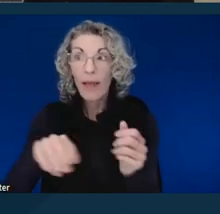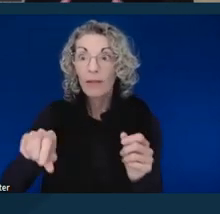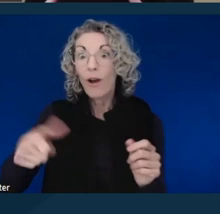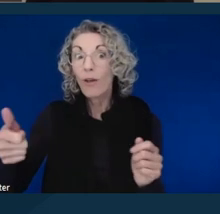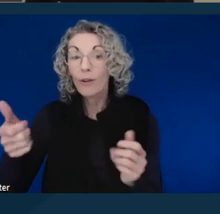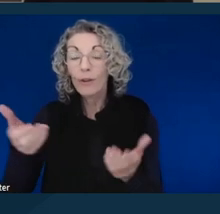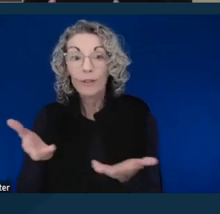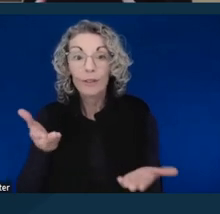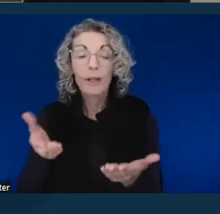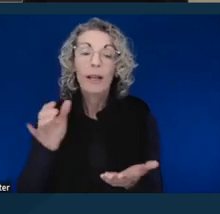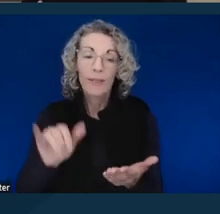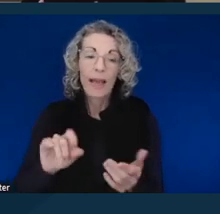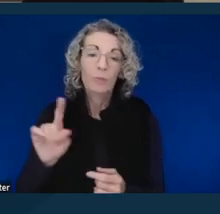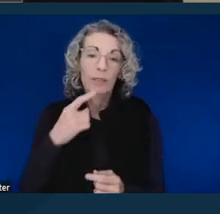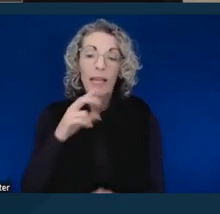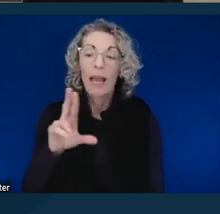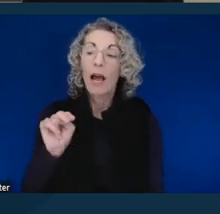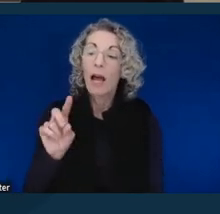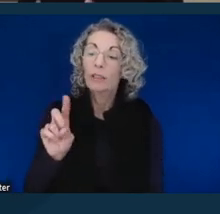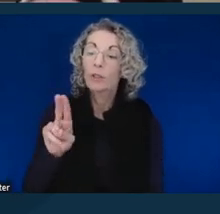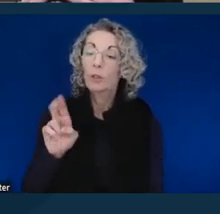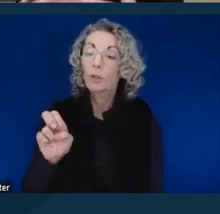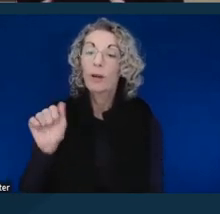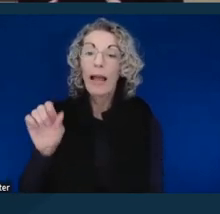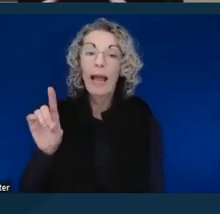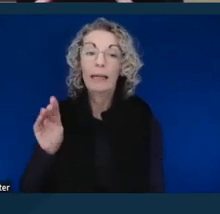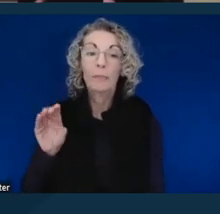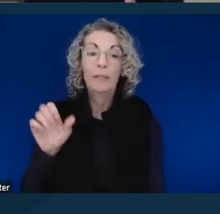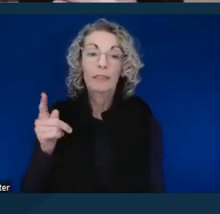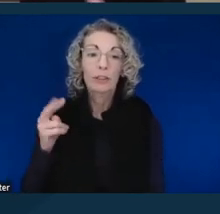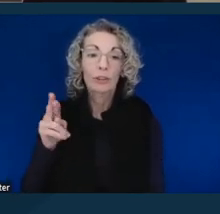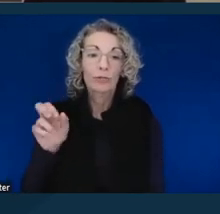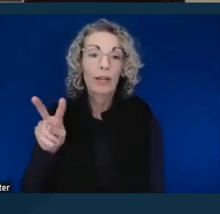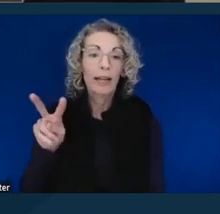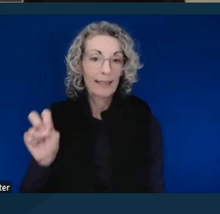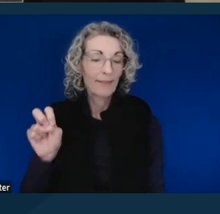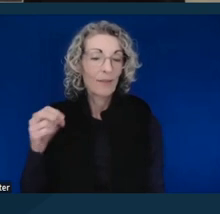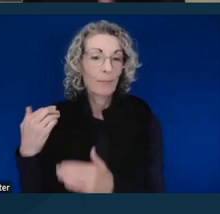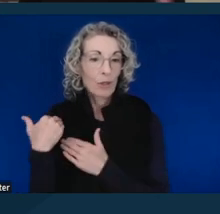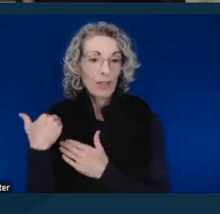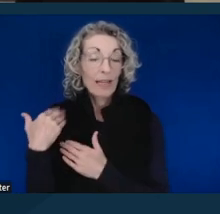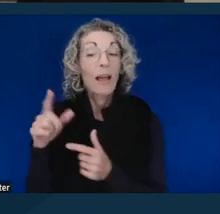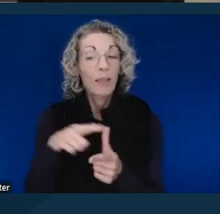it's an undue administrative burden because, and the court would have the right to provide another,